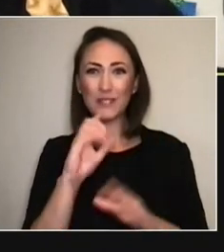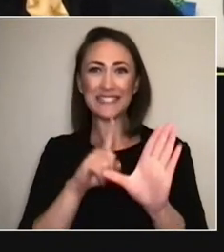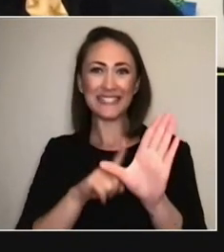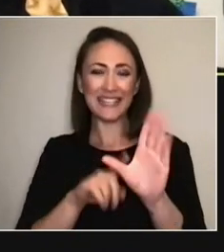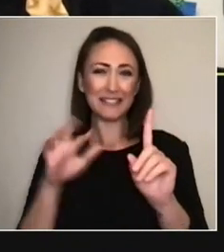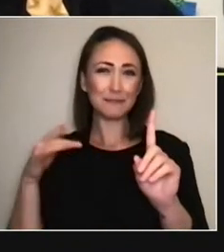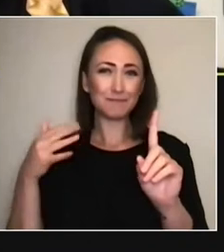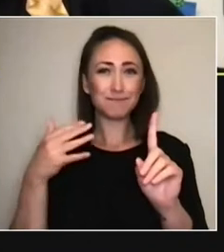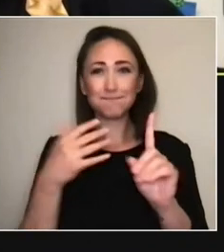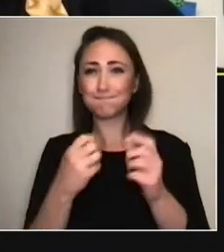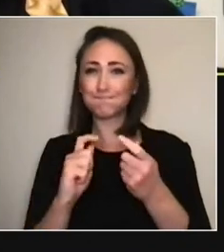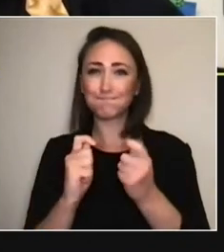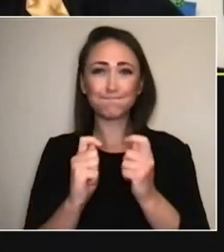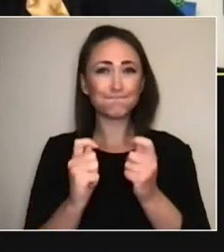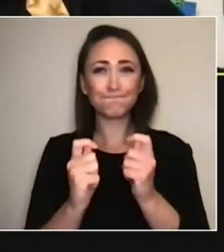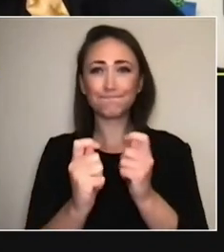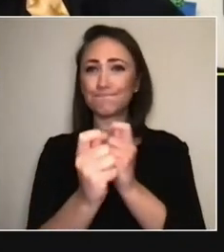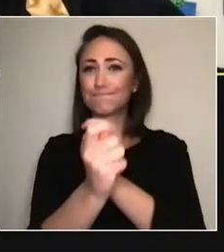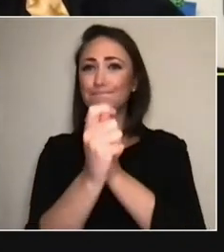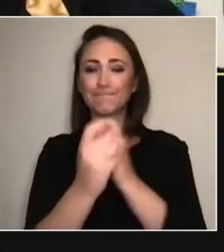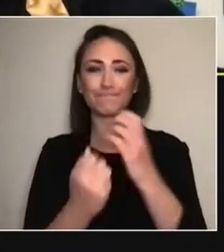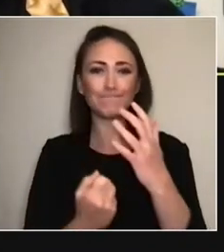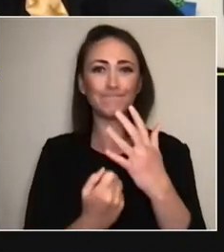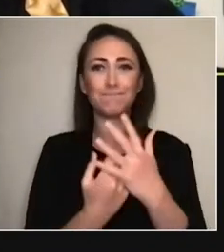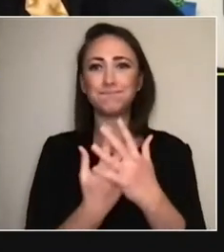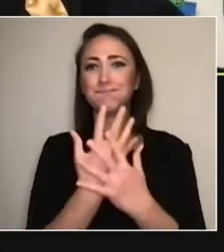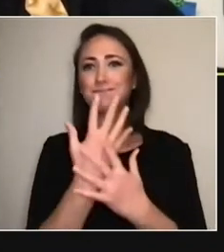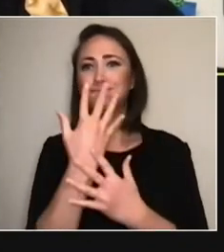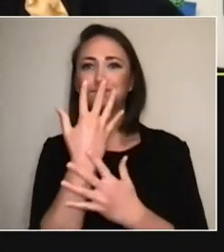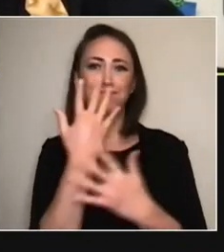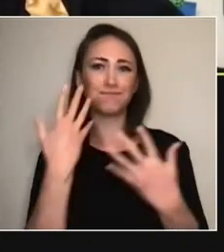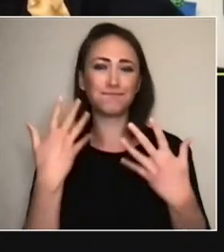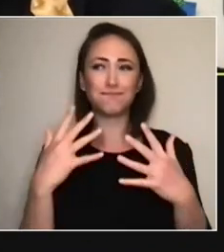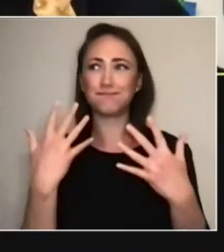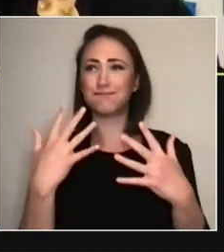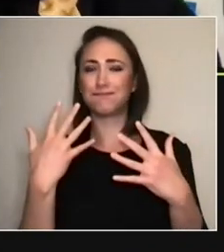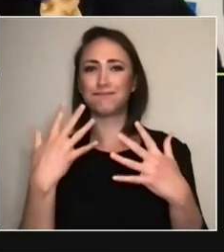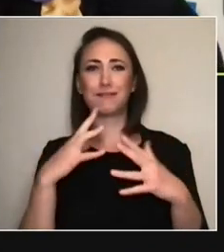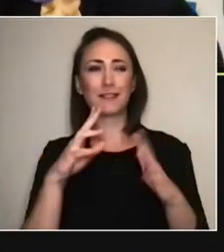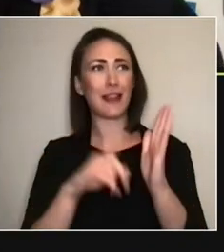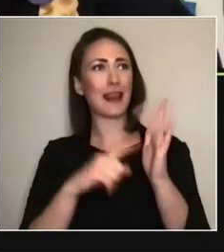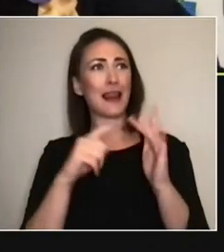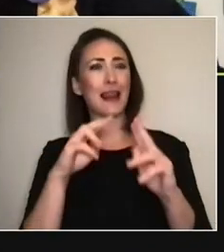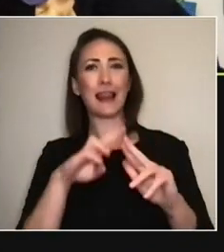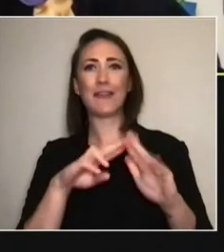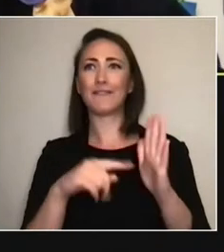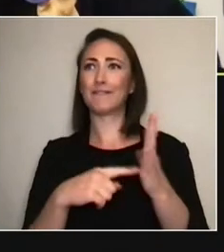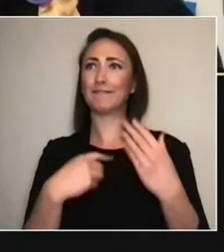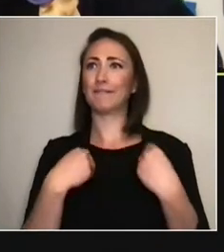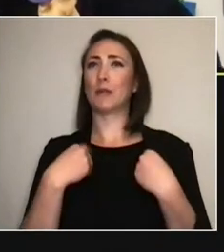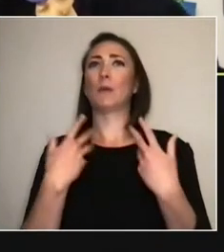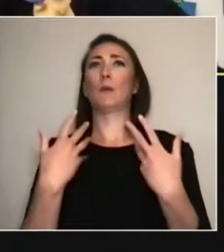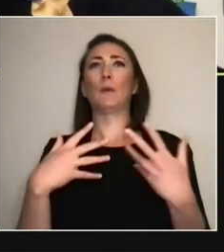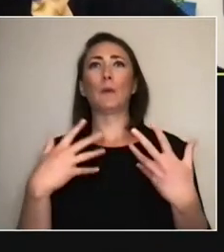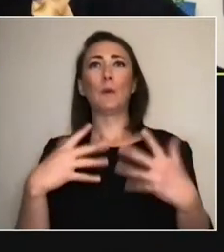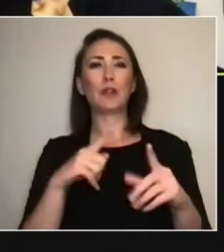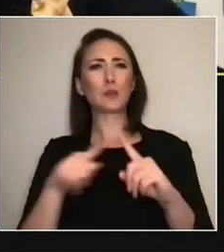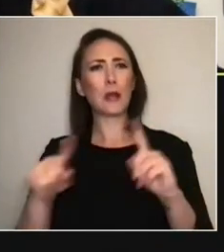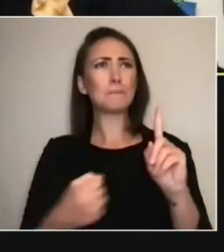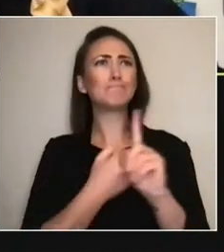of really trying to be pioneering in backing lots of different art forms